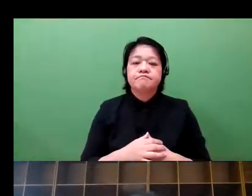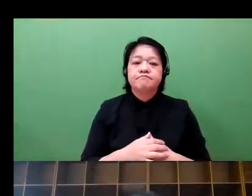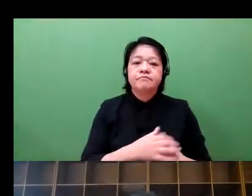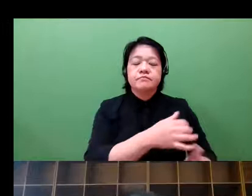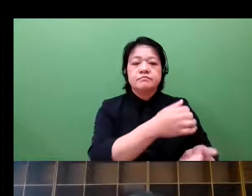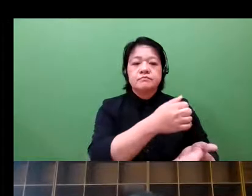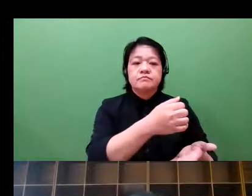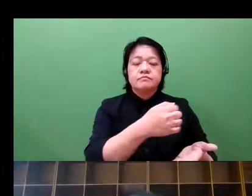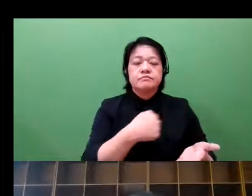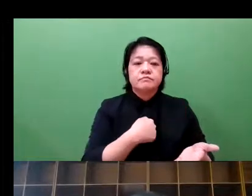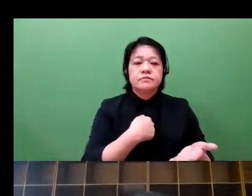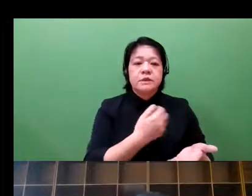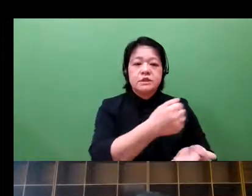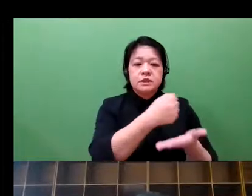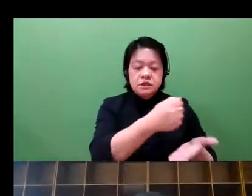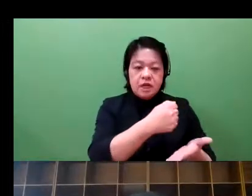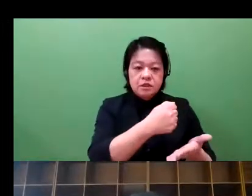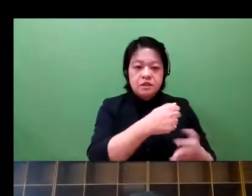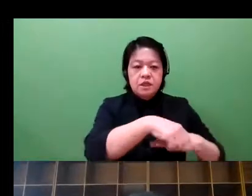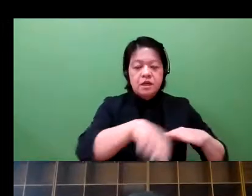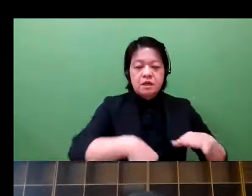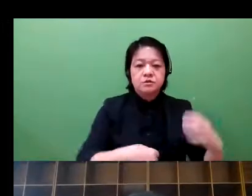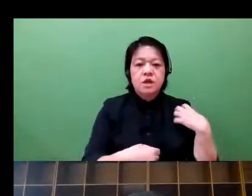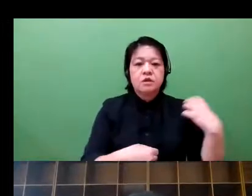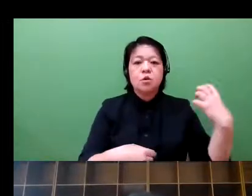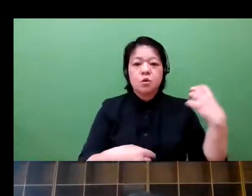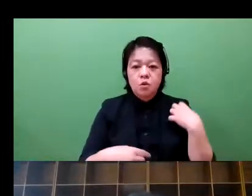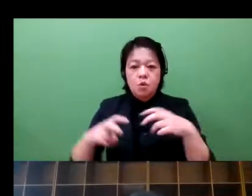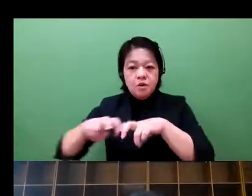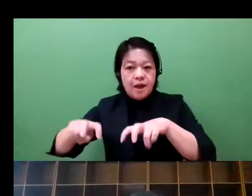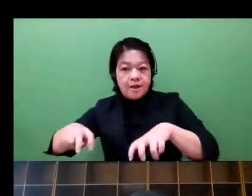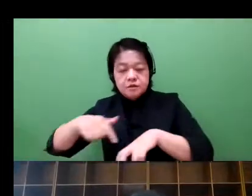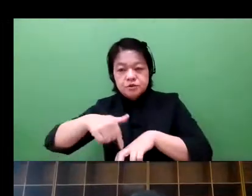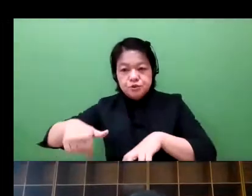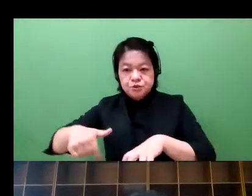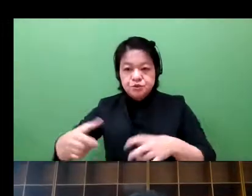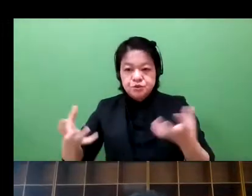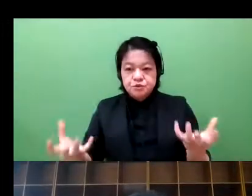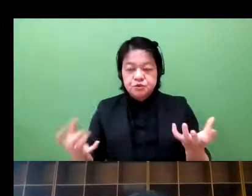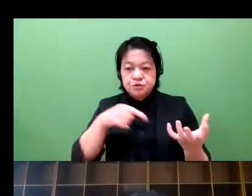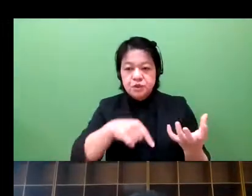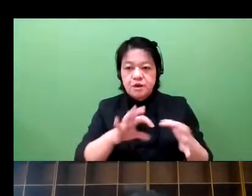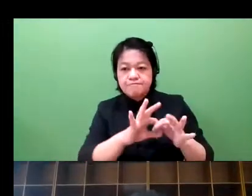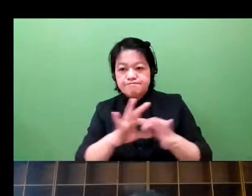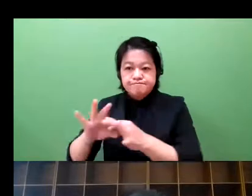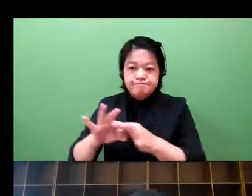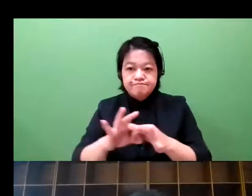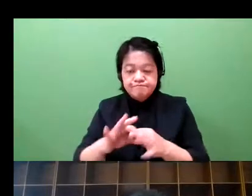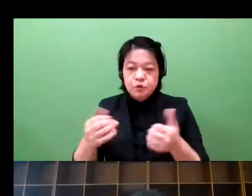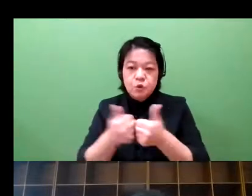contribute to IPs. So IP groups and developers department